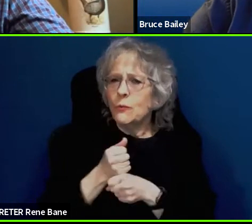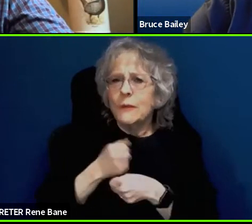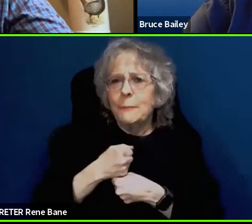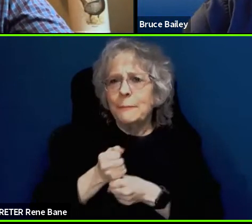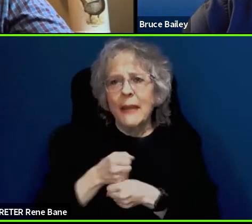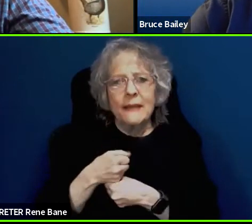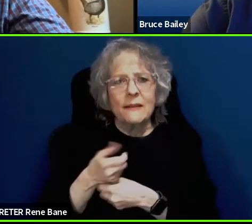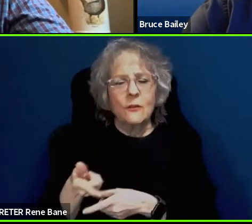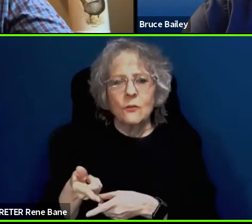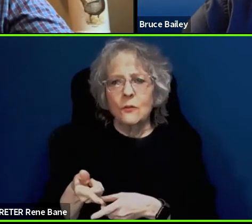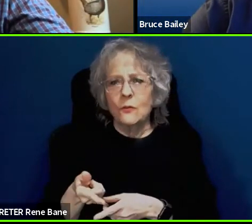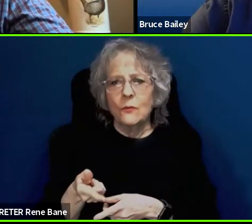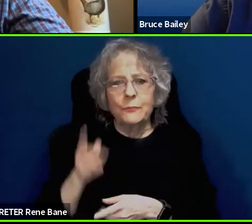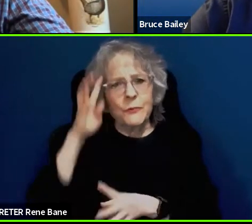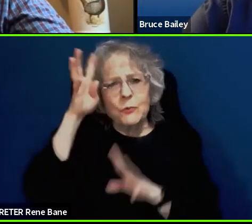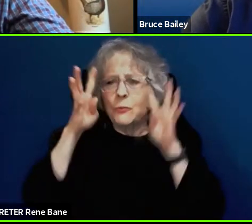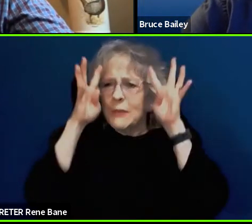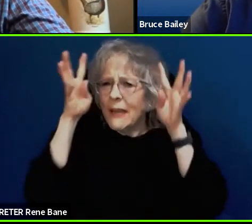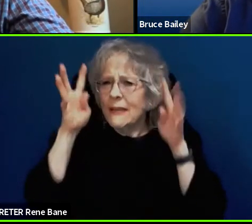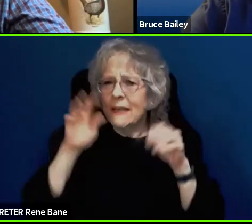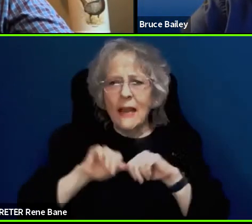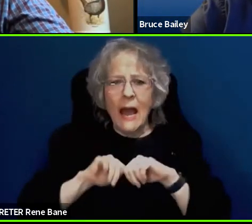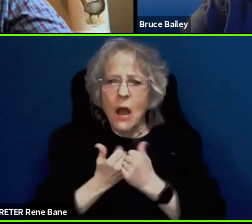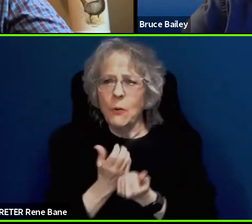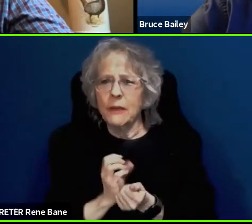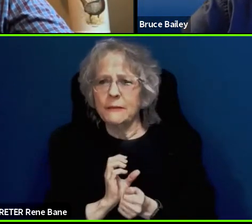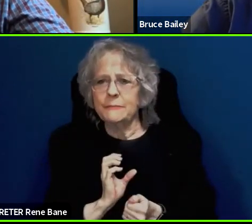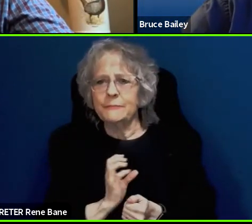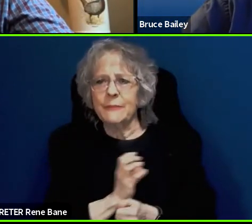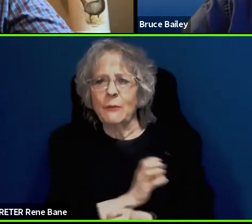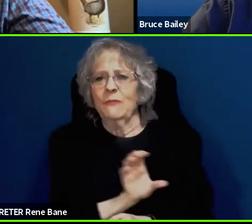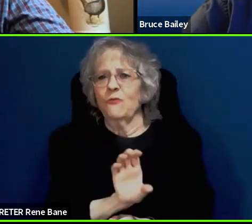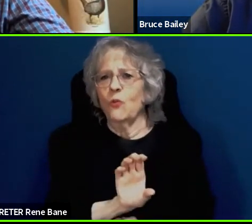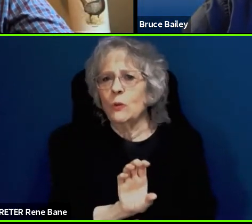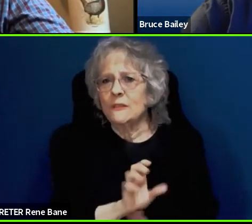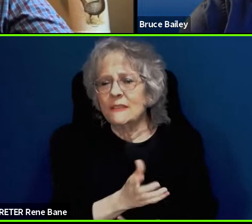How would, might those get enforced and when do they come into play? Aaron Steinfeld just asked